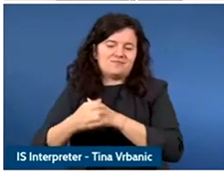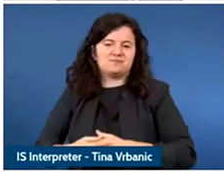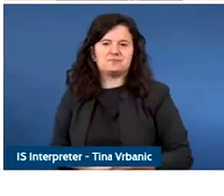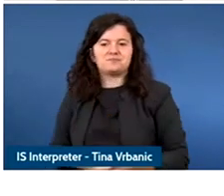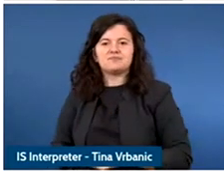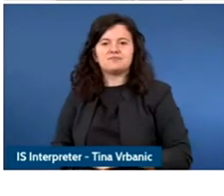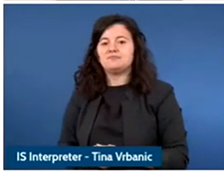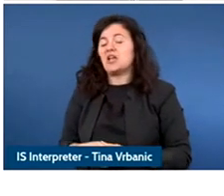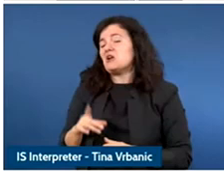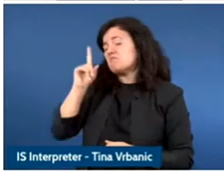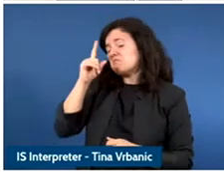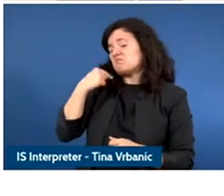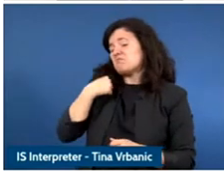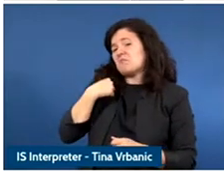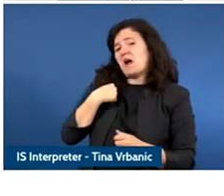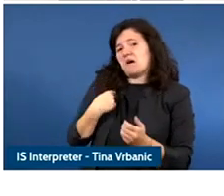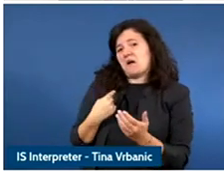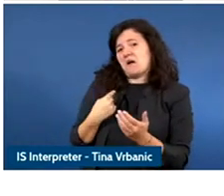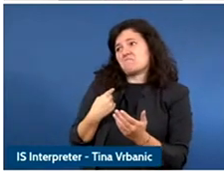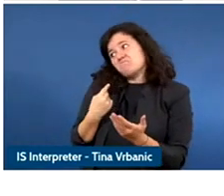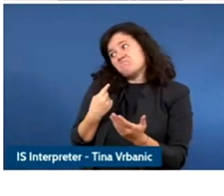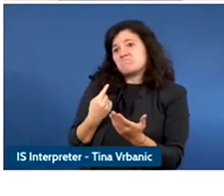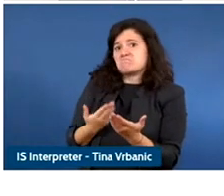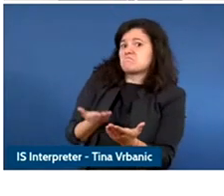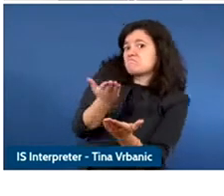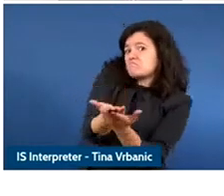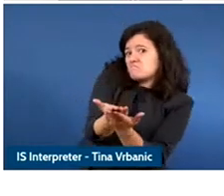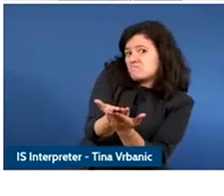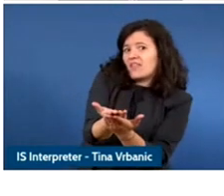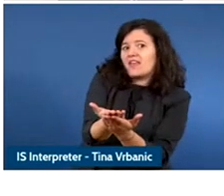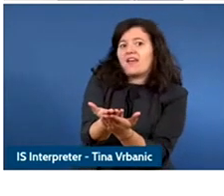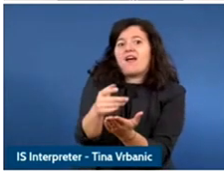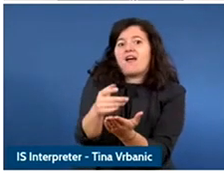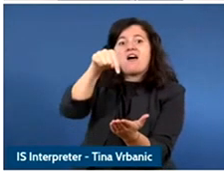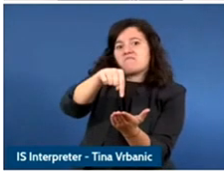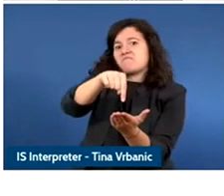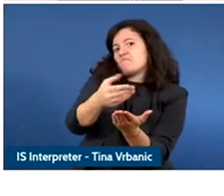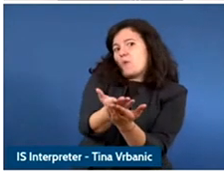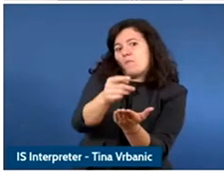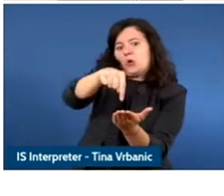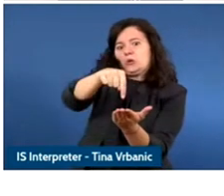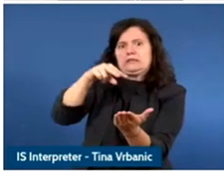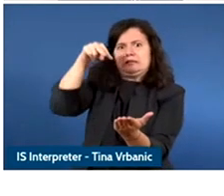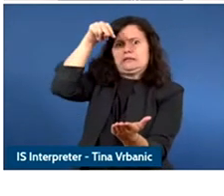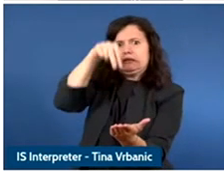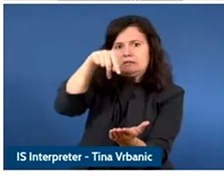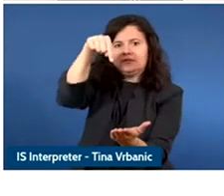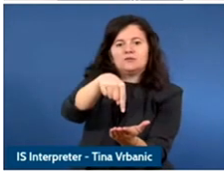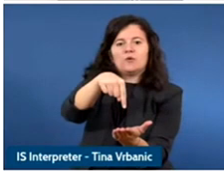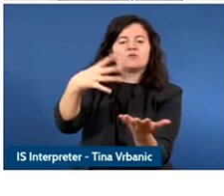of the most promising areas to propose as an area of retention is connective